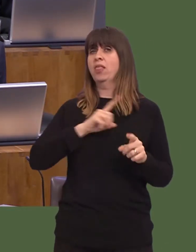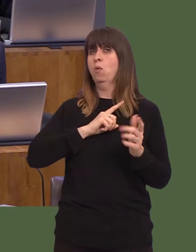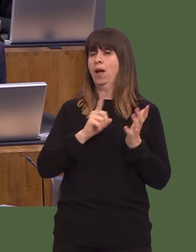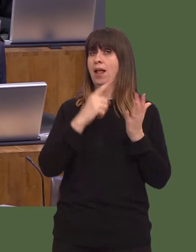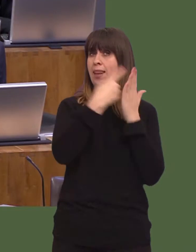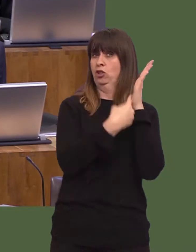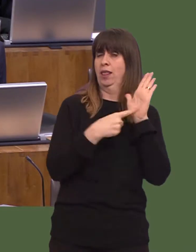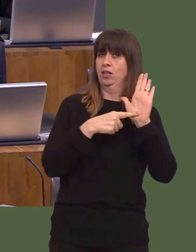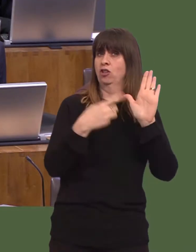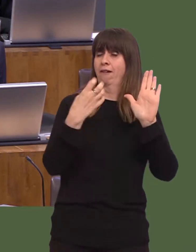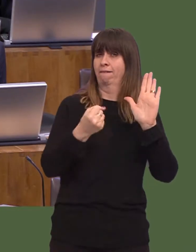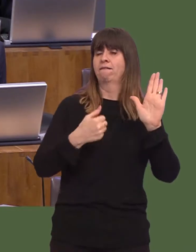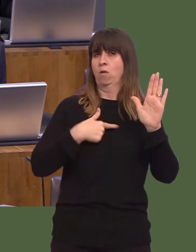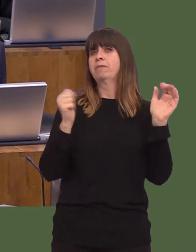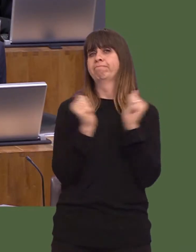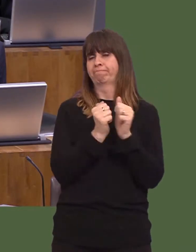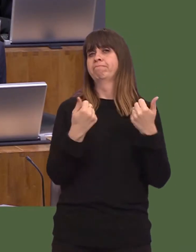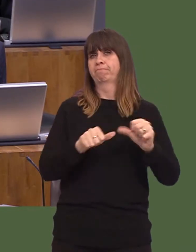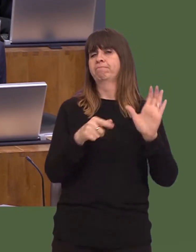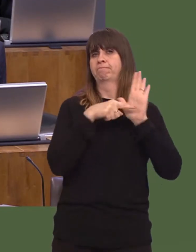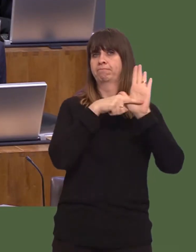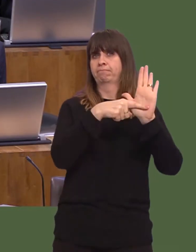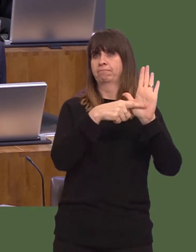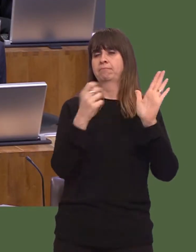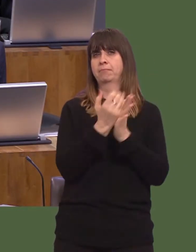in order to ensure that rough sleeping was dealt with.